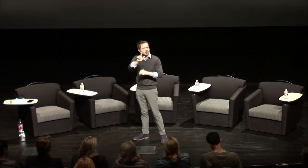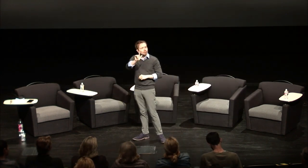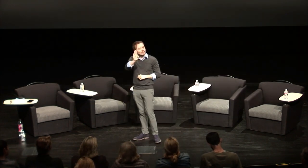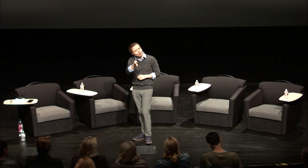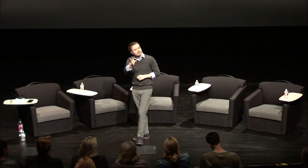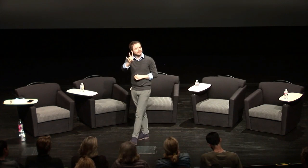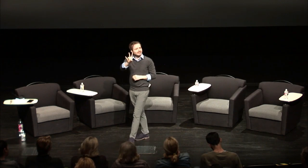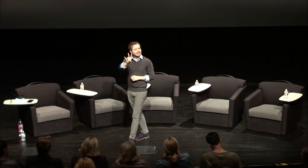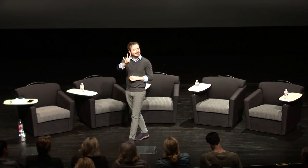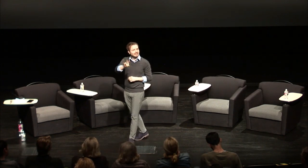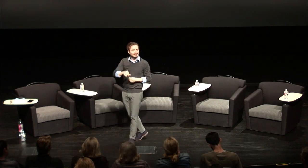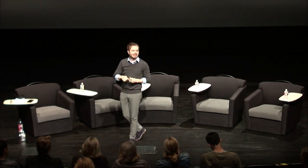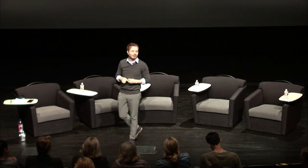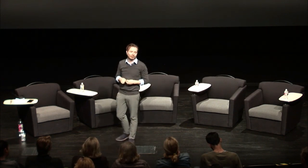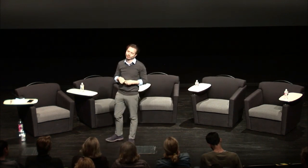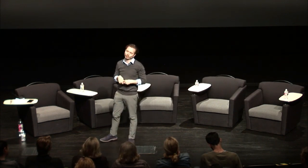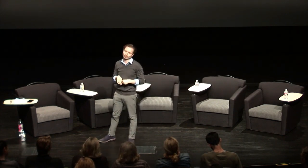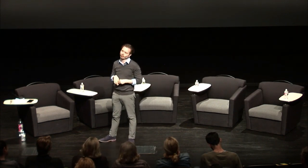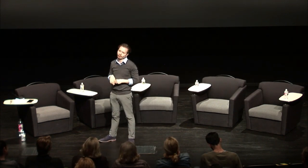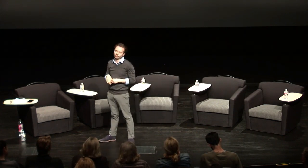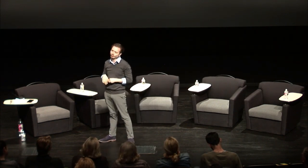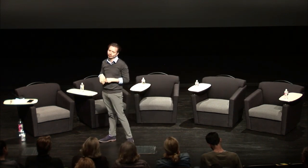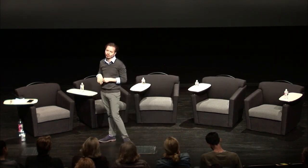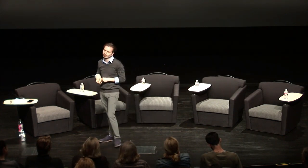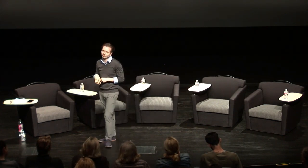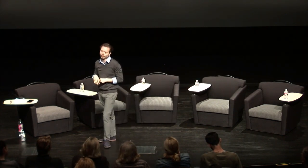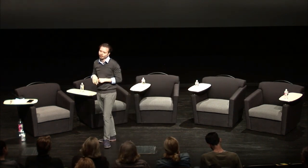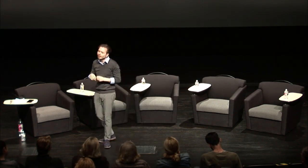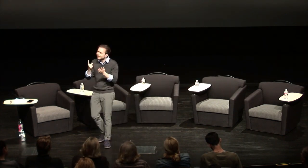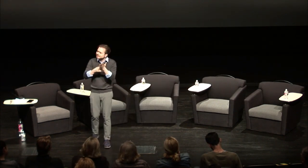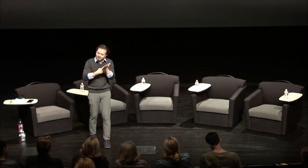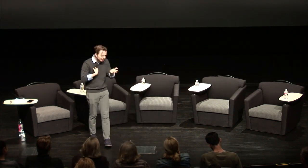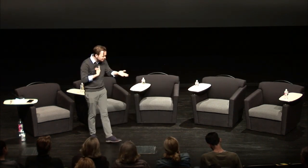that mean I liked interpreting all the time yeah of course not